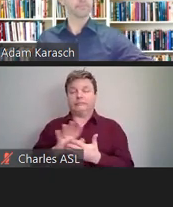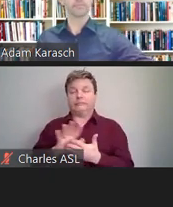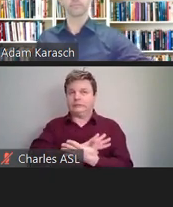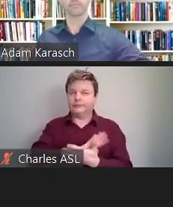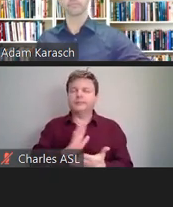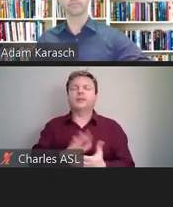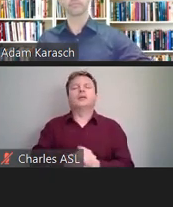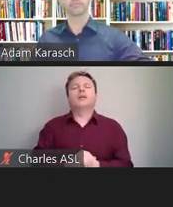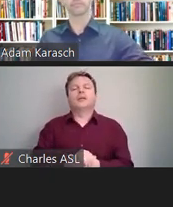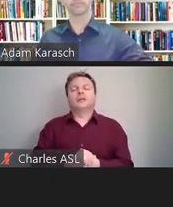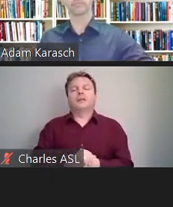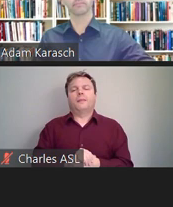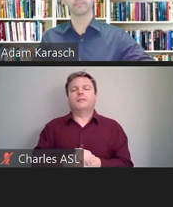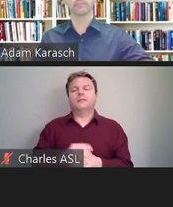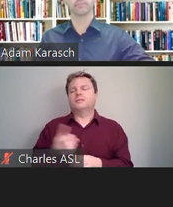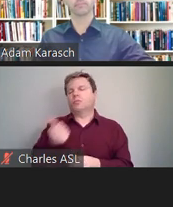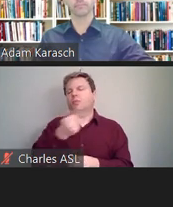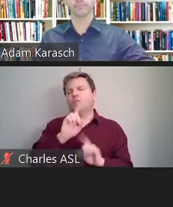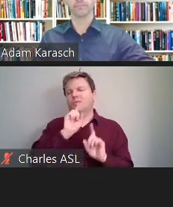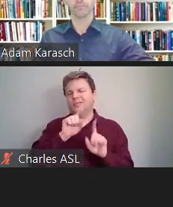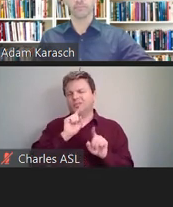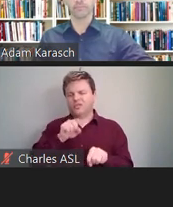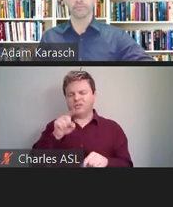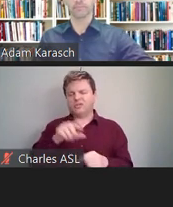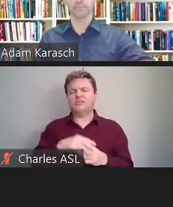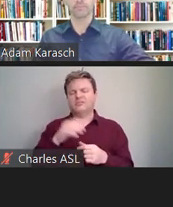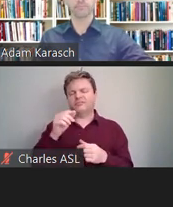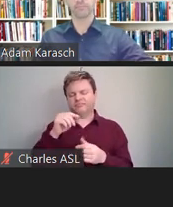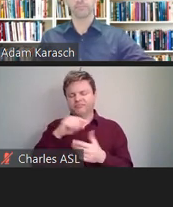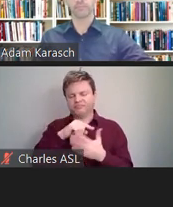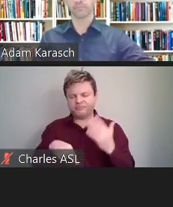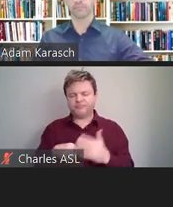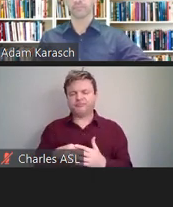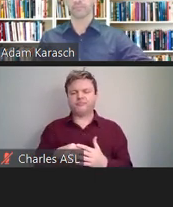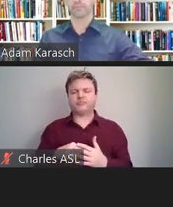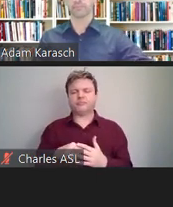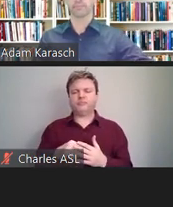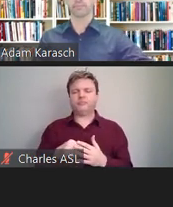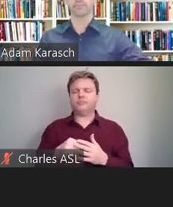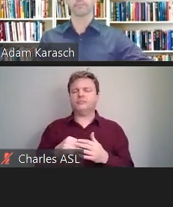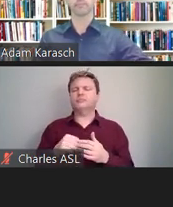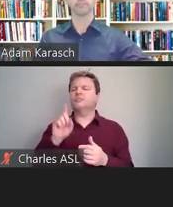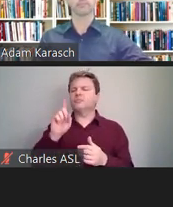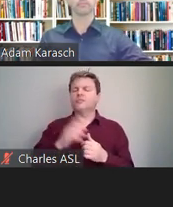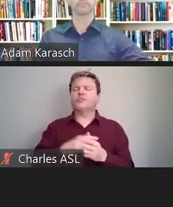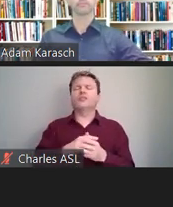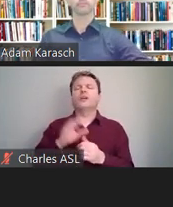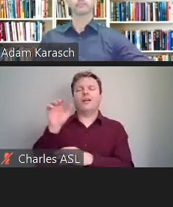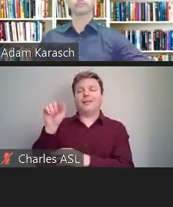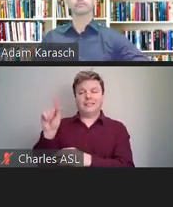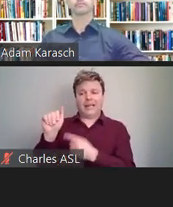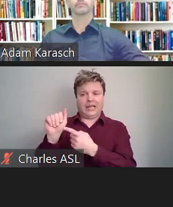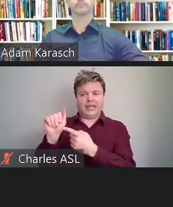So a couple of answers to that question. First one is that under the ADA, the employer is not